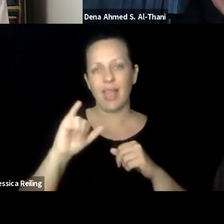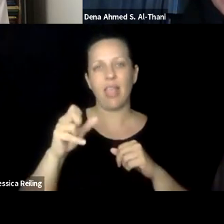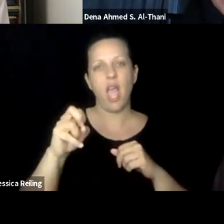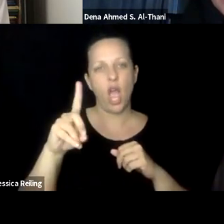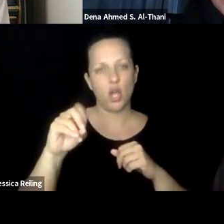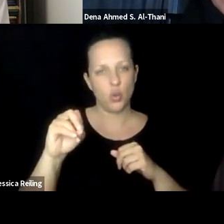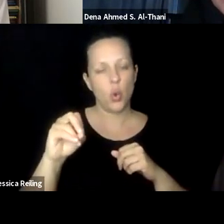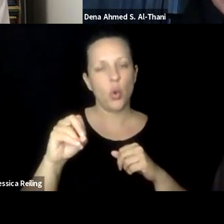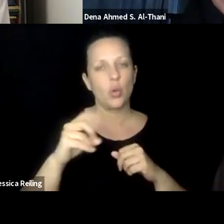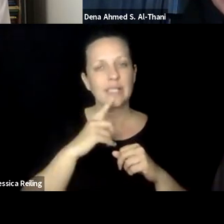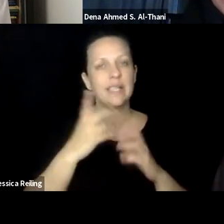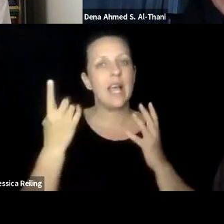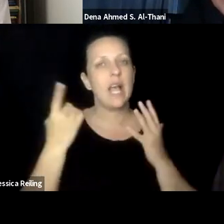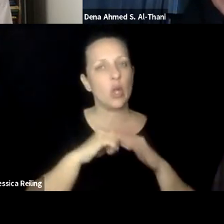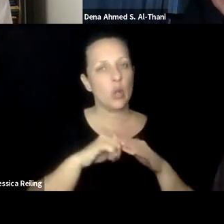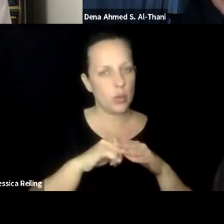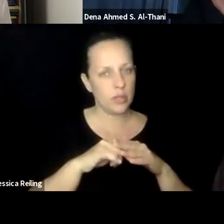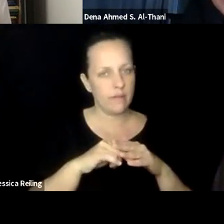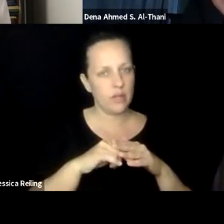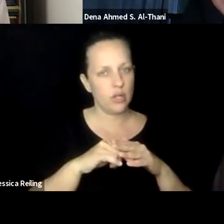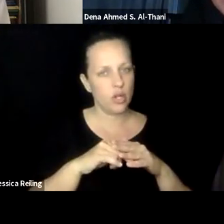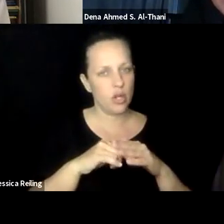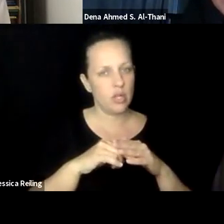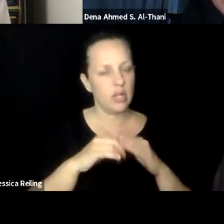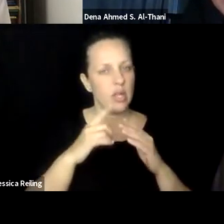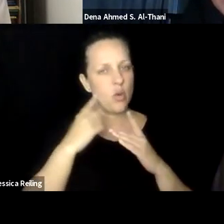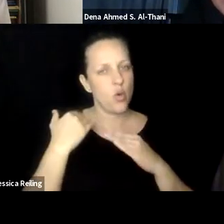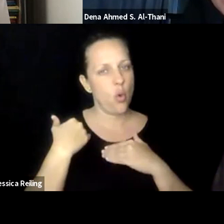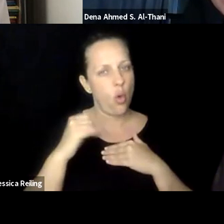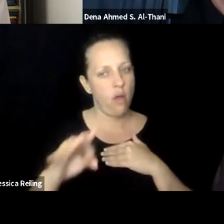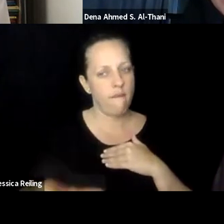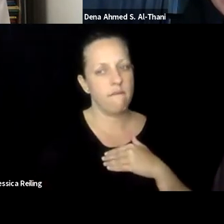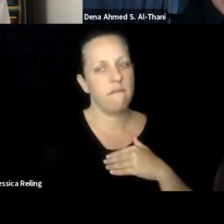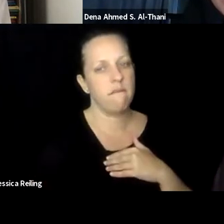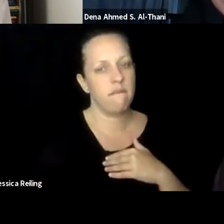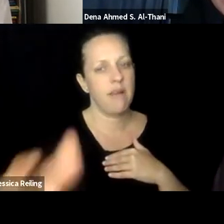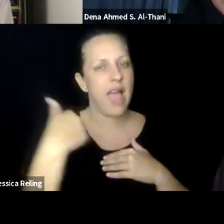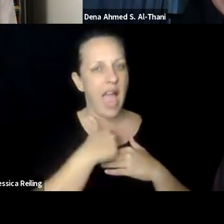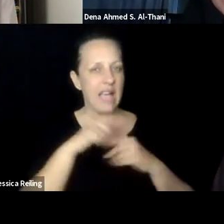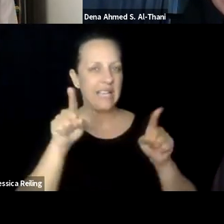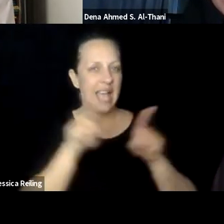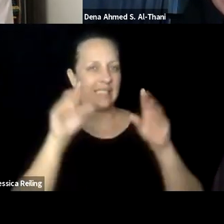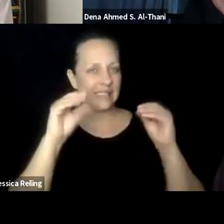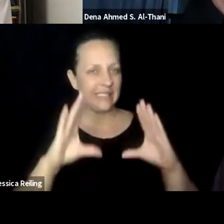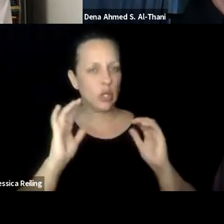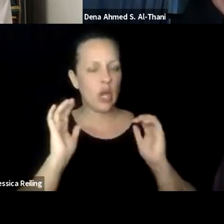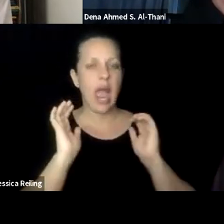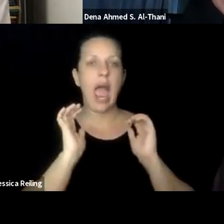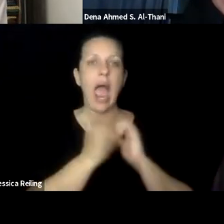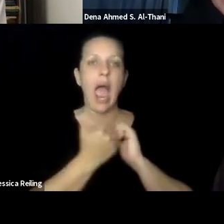me as a lecturer is important. This is the increasing importance of certificates. What is